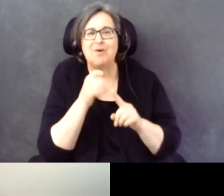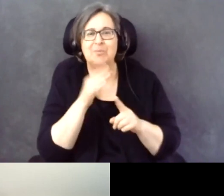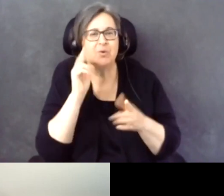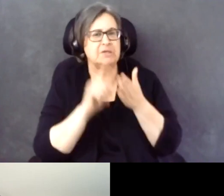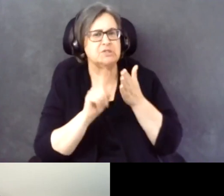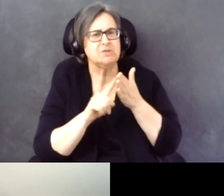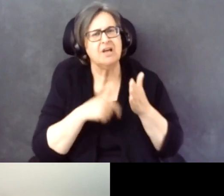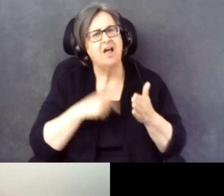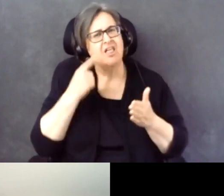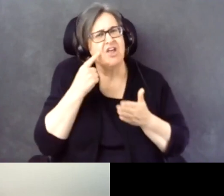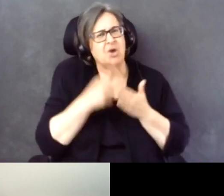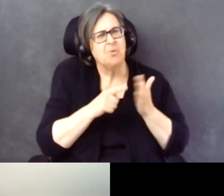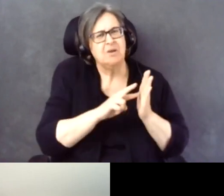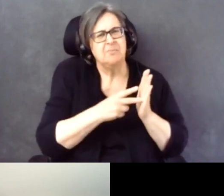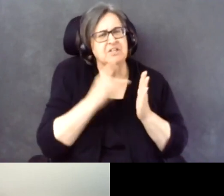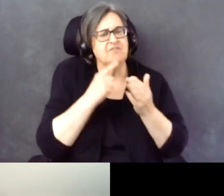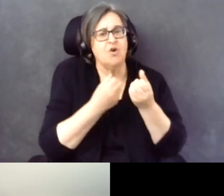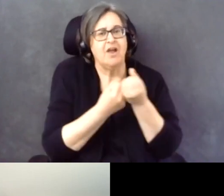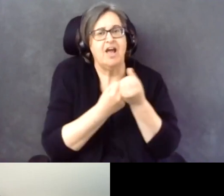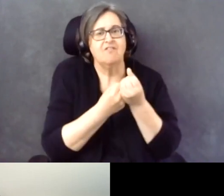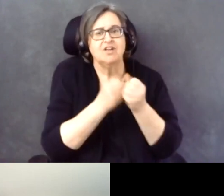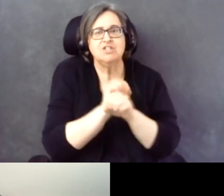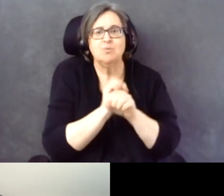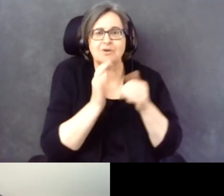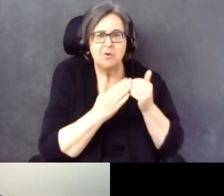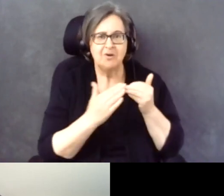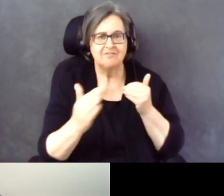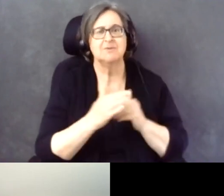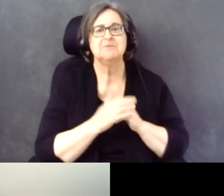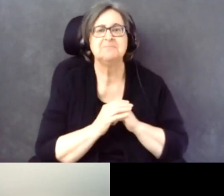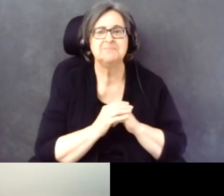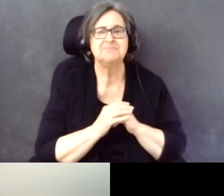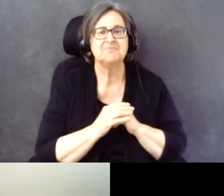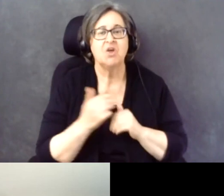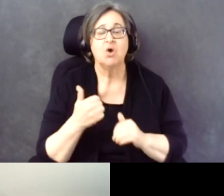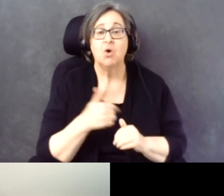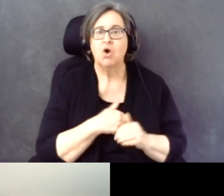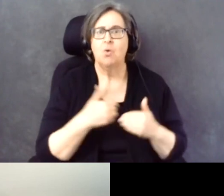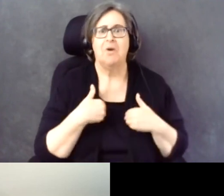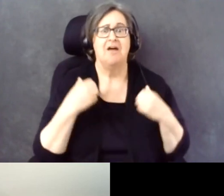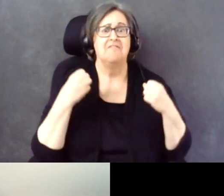means for our advocacy work going forward. We do have lots of questions.